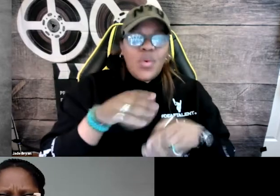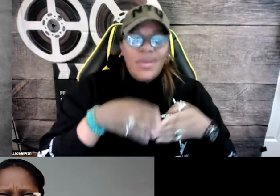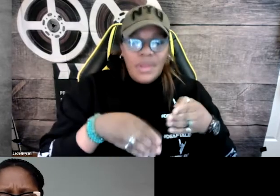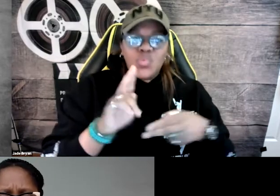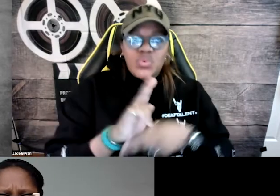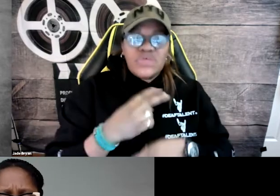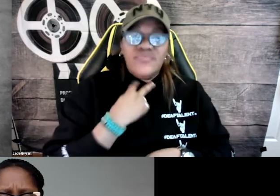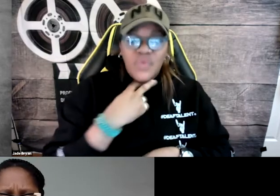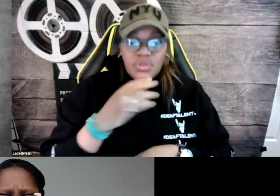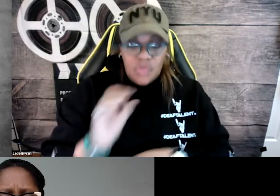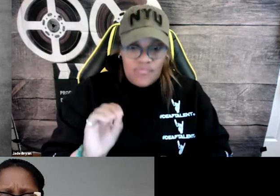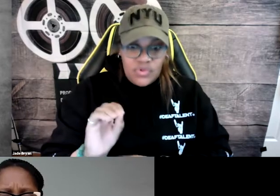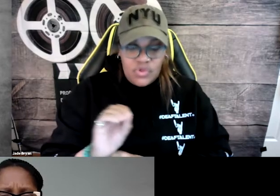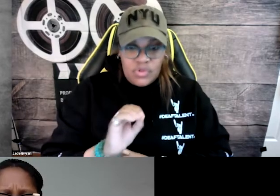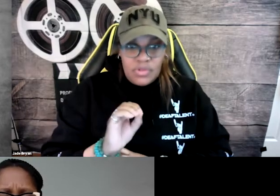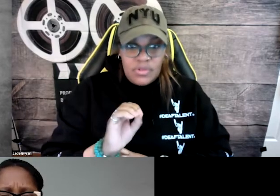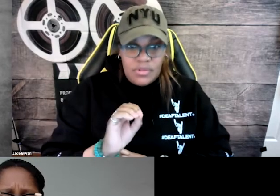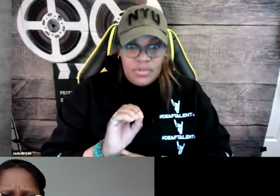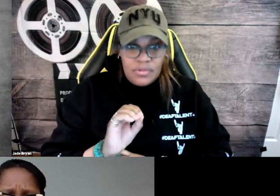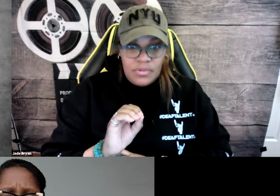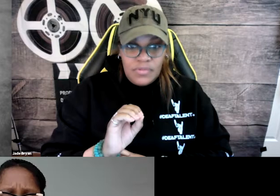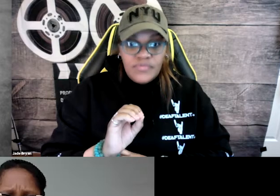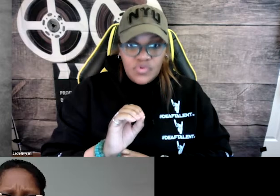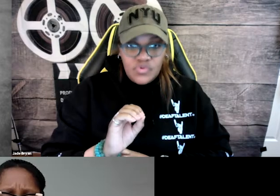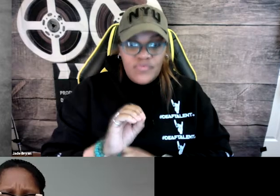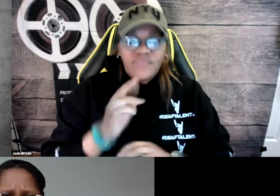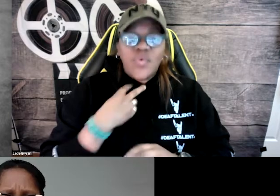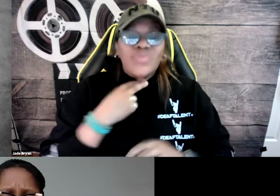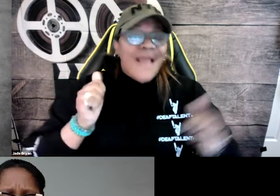there was an experience where I, at the end, had to use a voice over